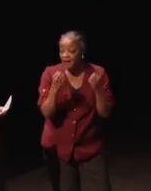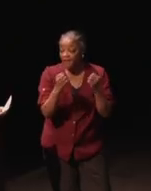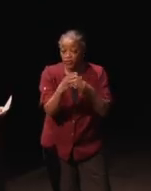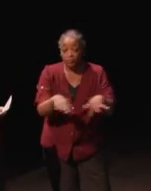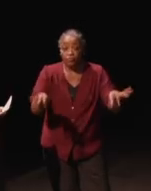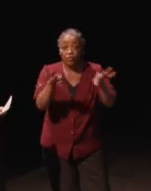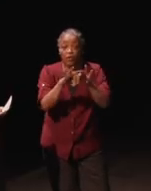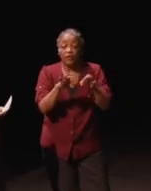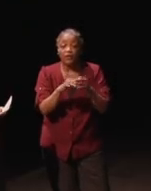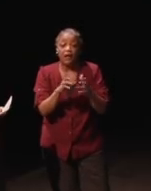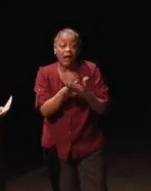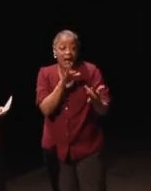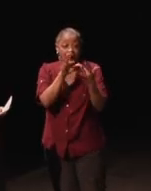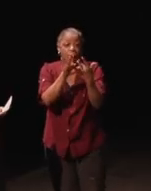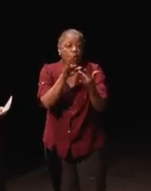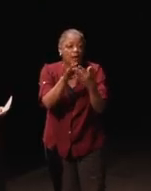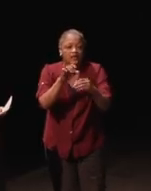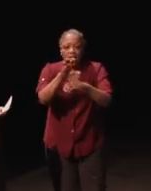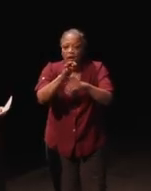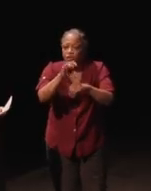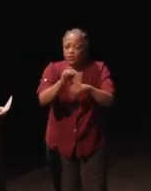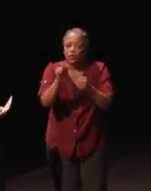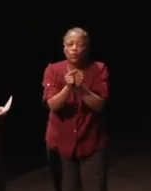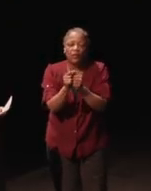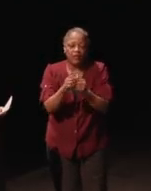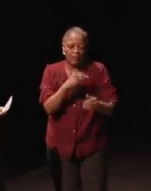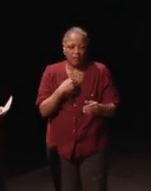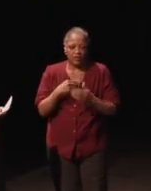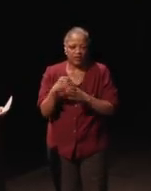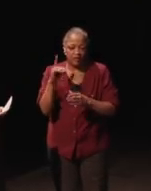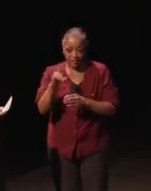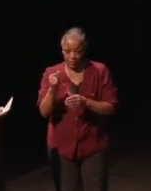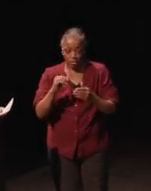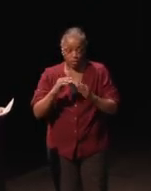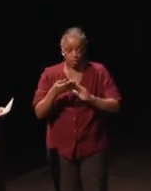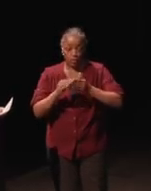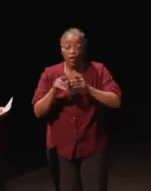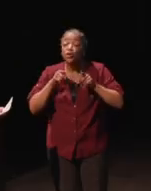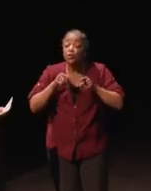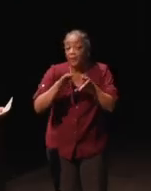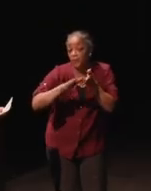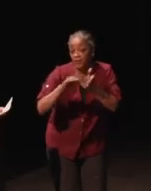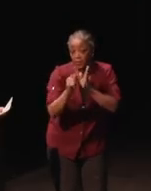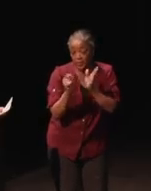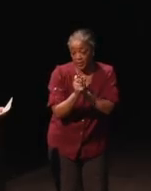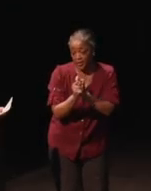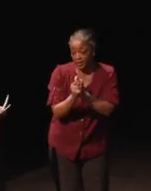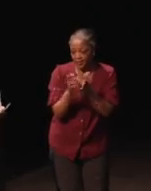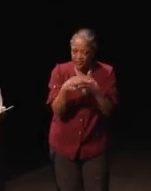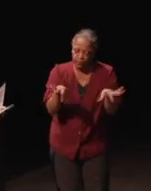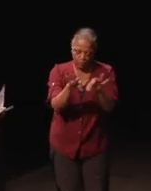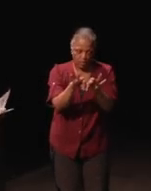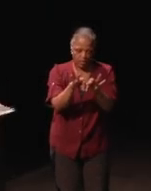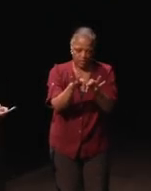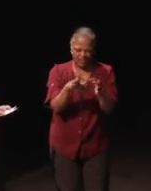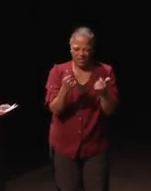outreach and consultation with members of the community during the waiver period. So, I'm going to stop there and just